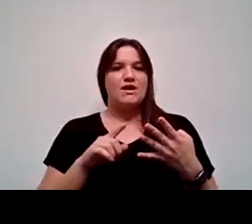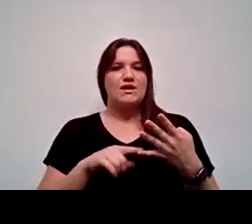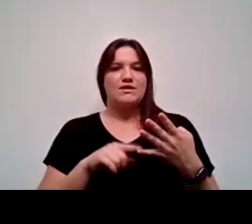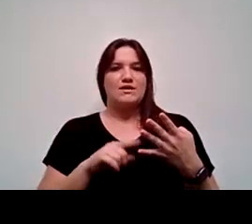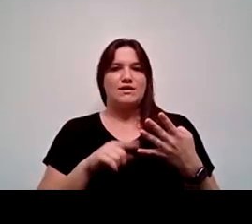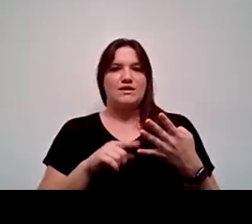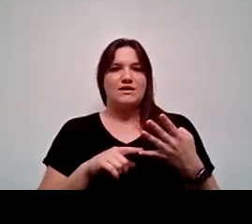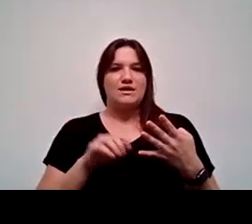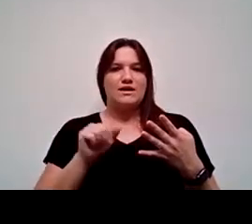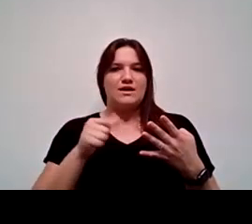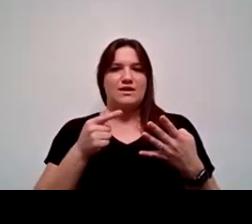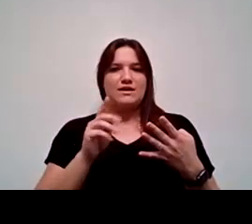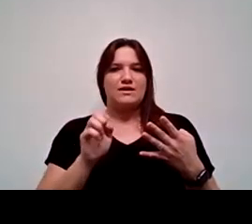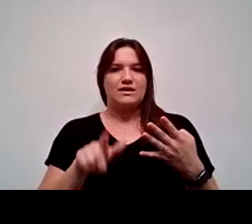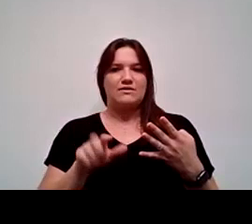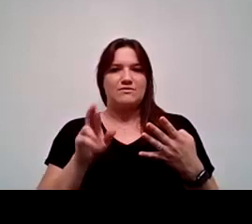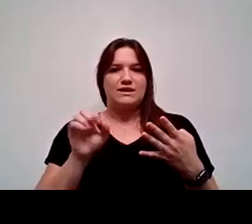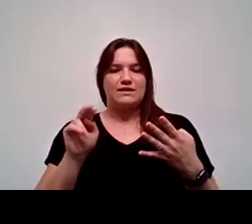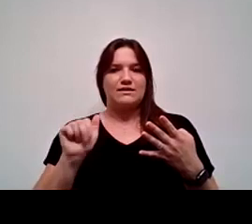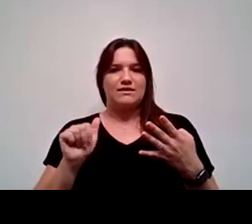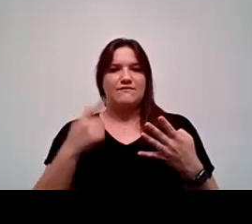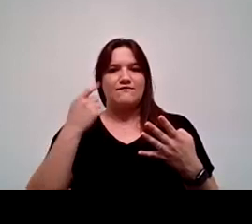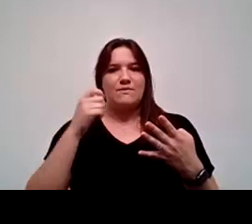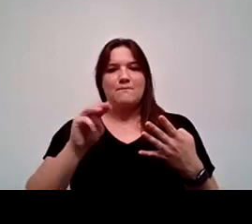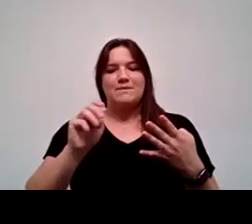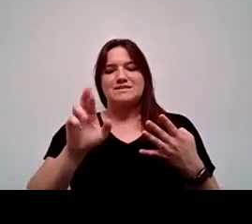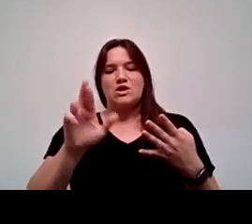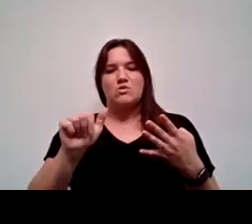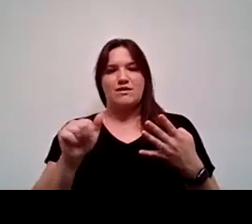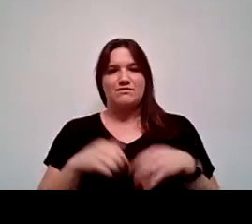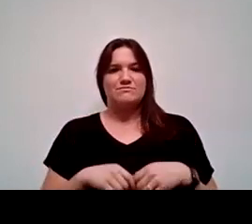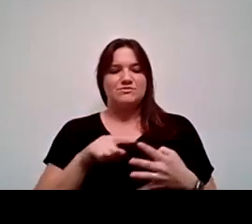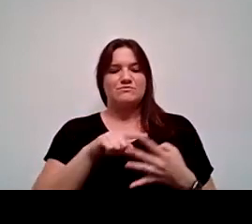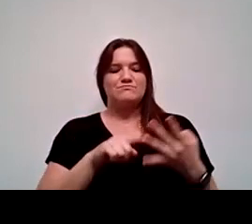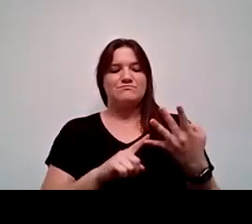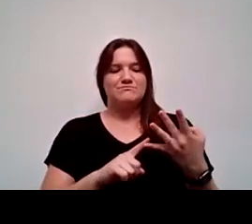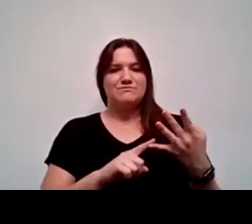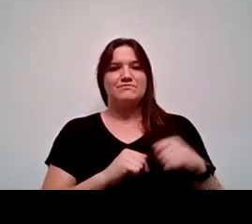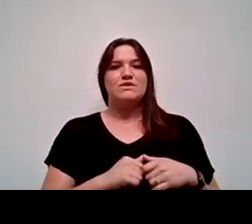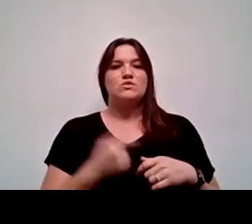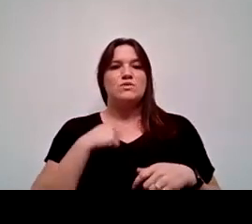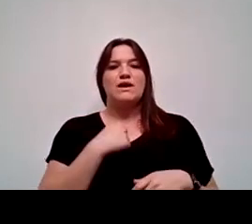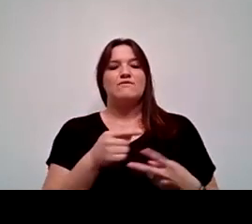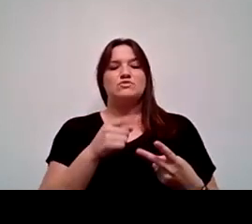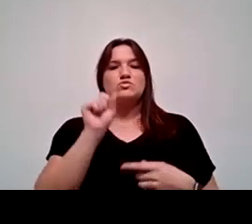Angel Reyna is here from Madera Community College. And so we have two questions here today,